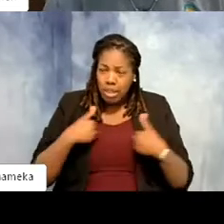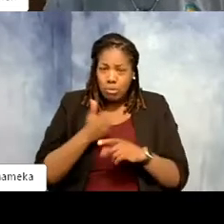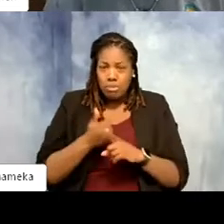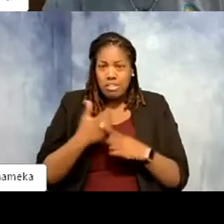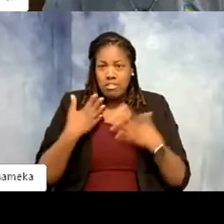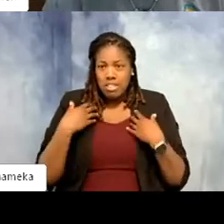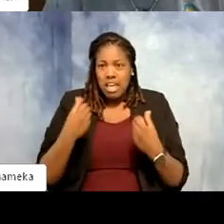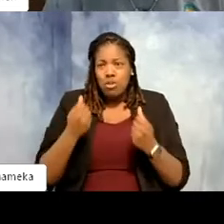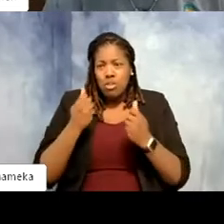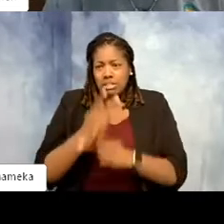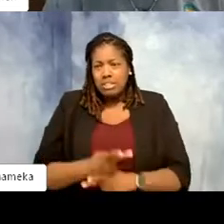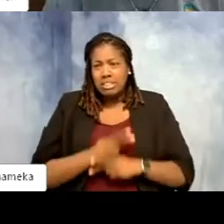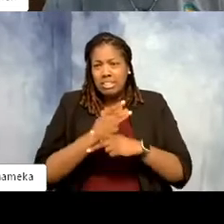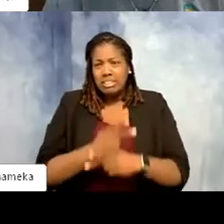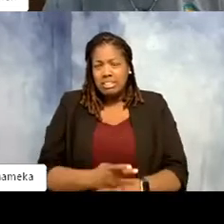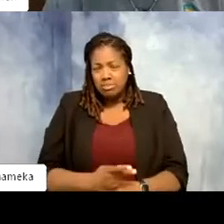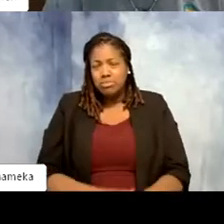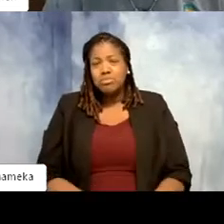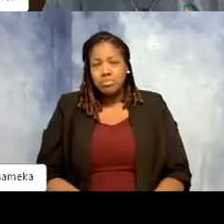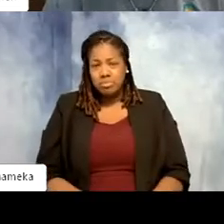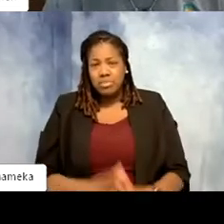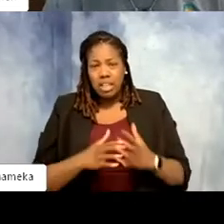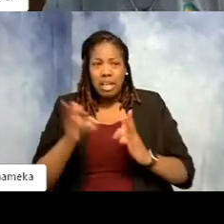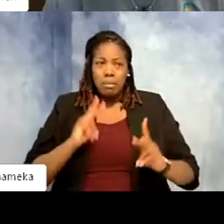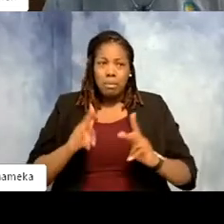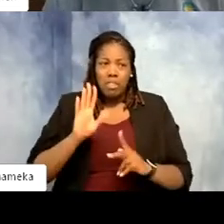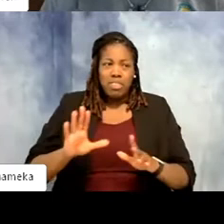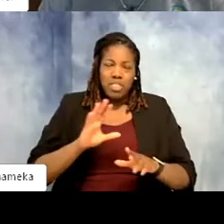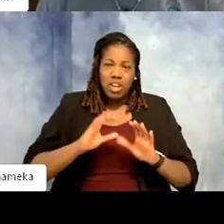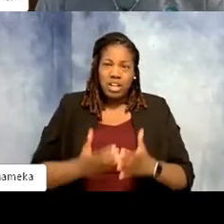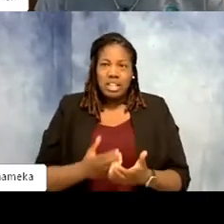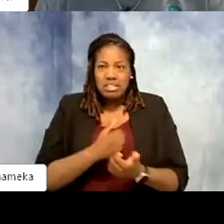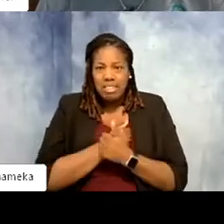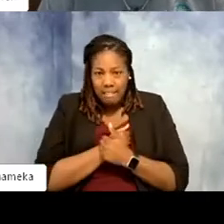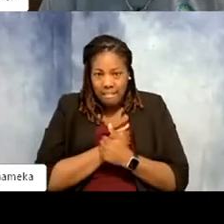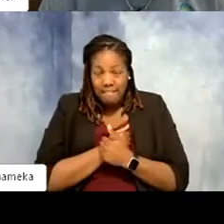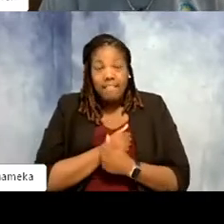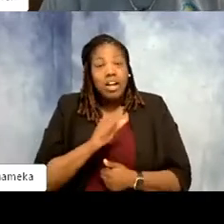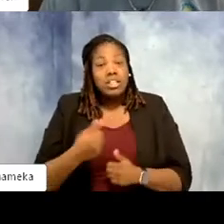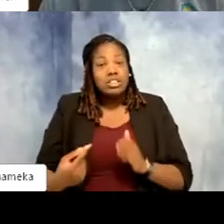tons of pet lovers in their class. That's so great. So another example of one of those sort of